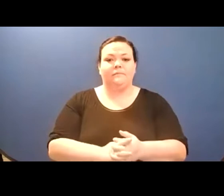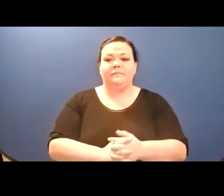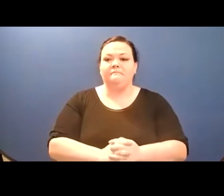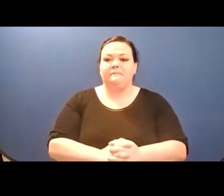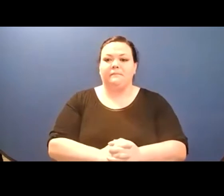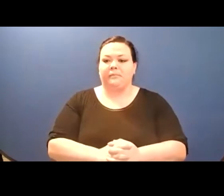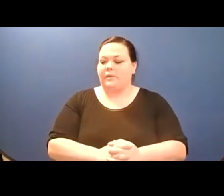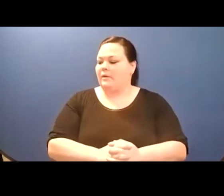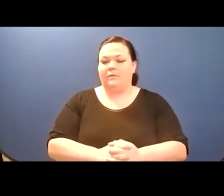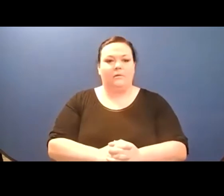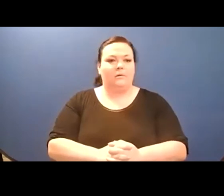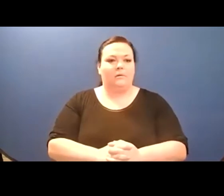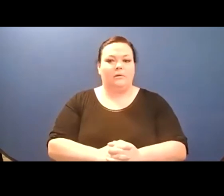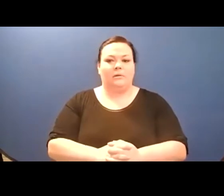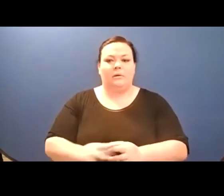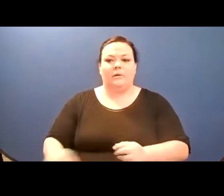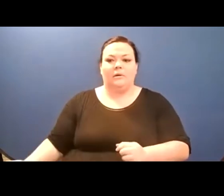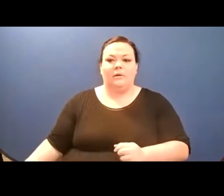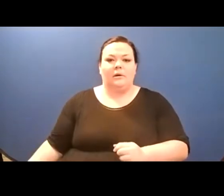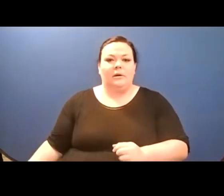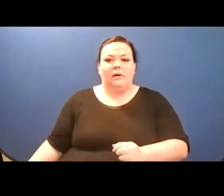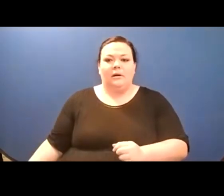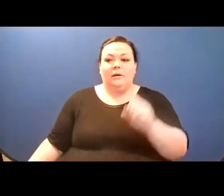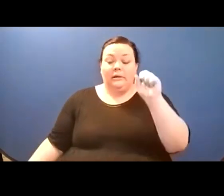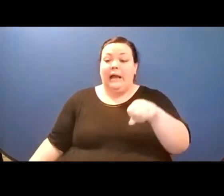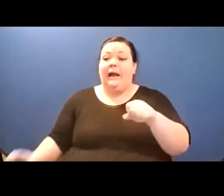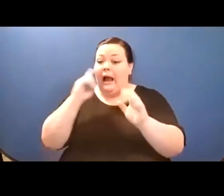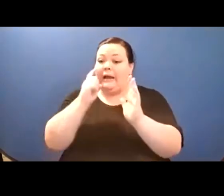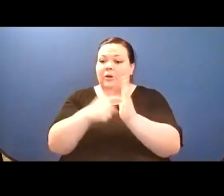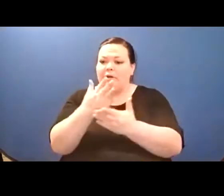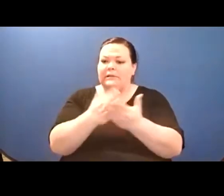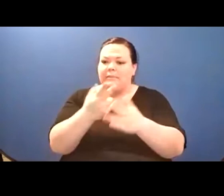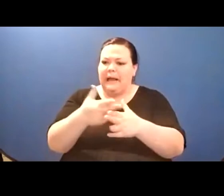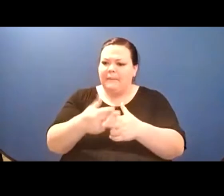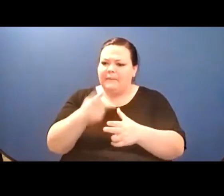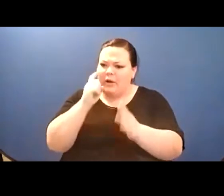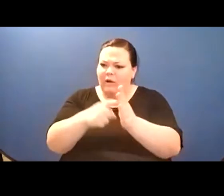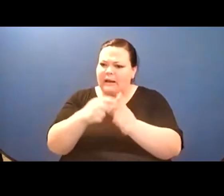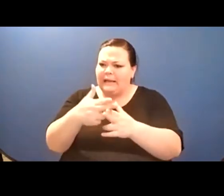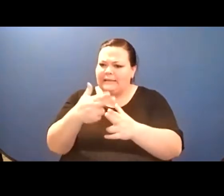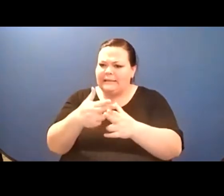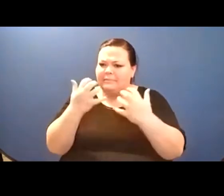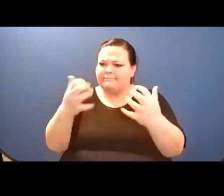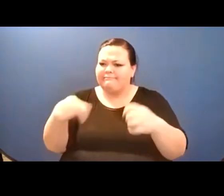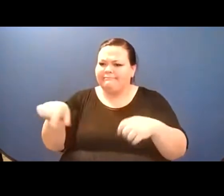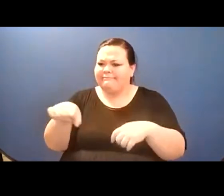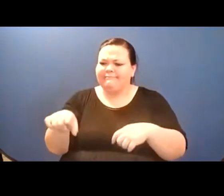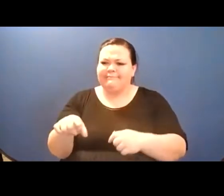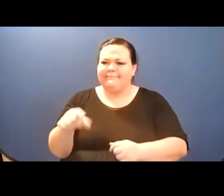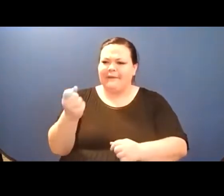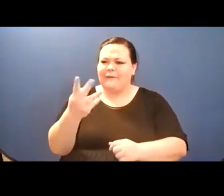as germane as botanic.// Here a faith in images still, and moving, you observe nothing quite